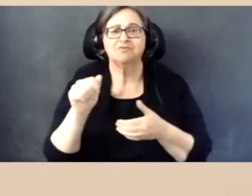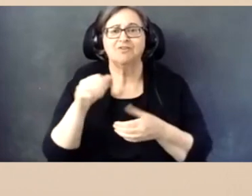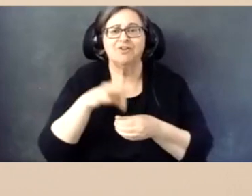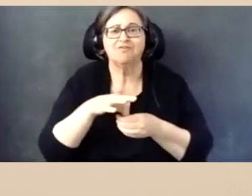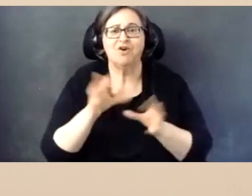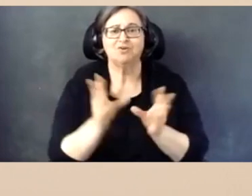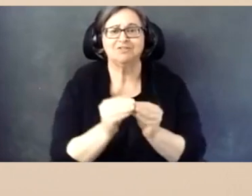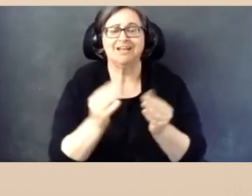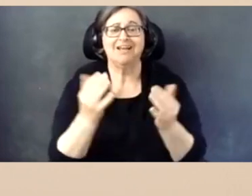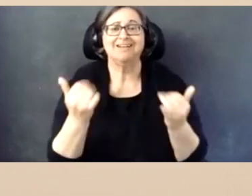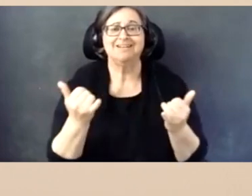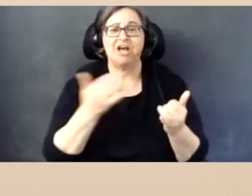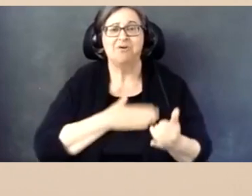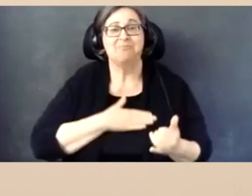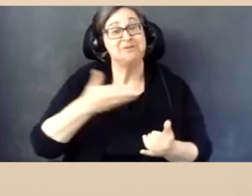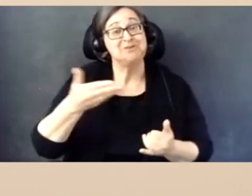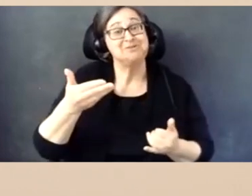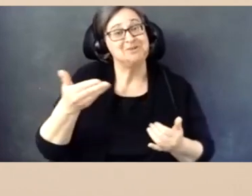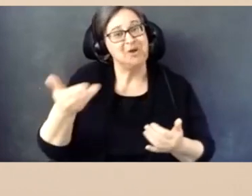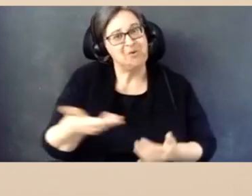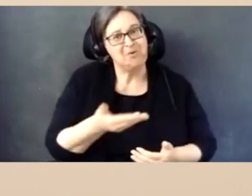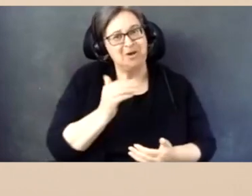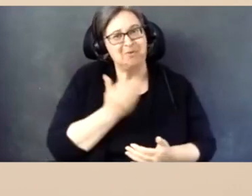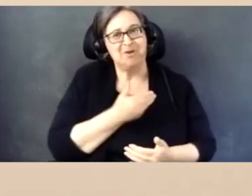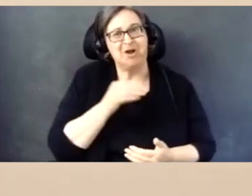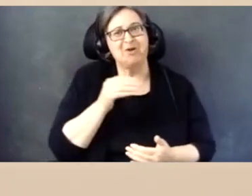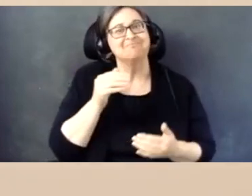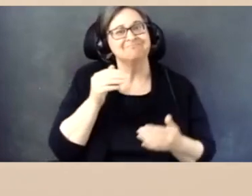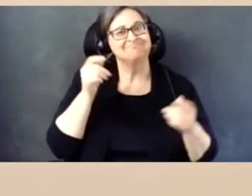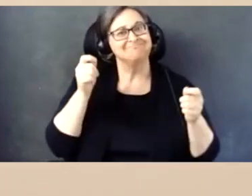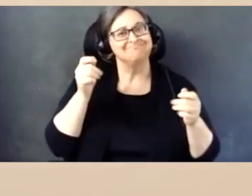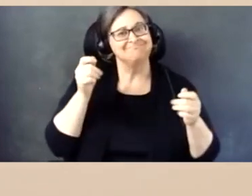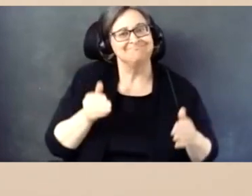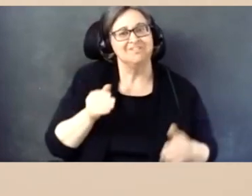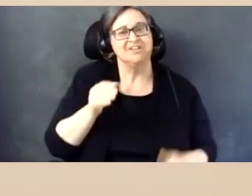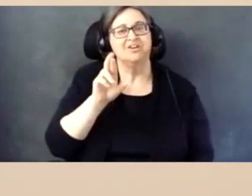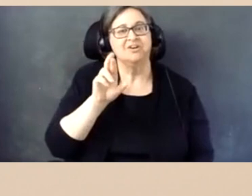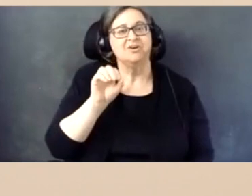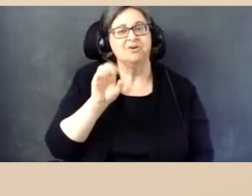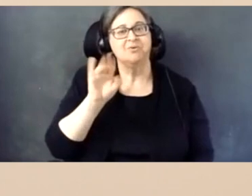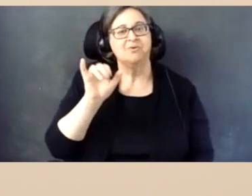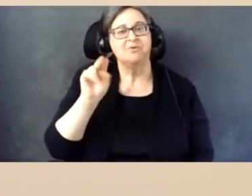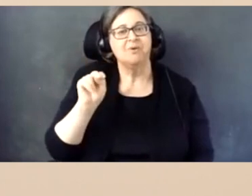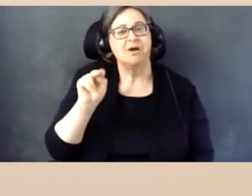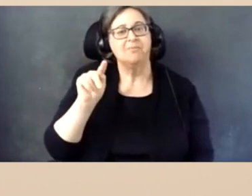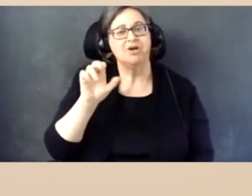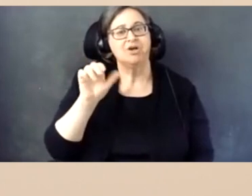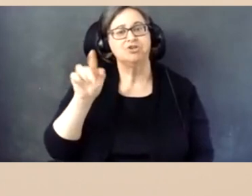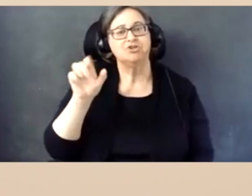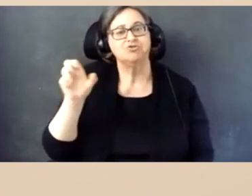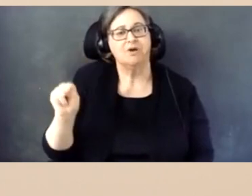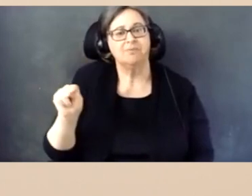Now please join me in welcoming our emcee, Robin Troutman, the Deputy Director of the